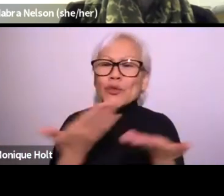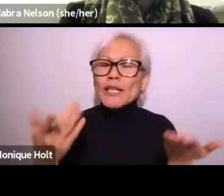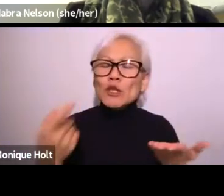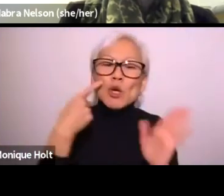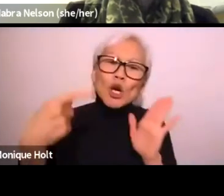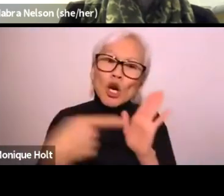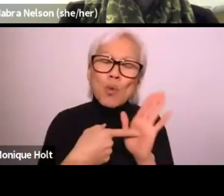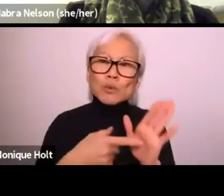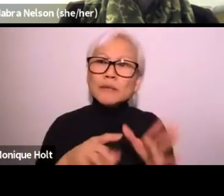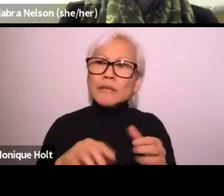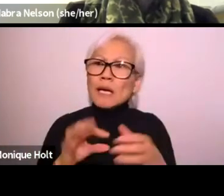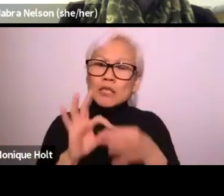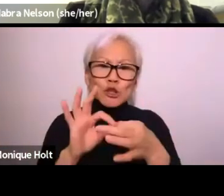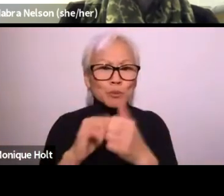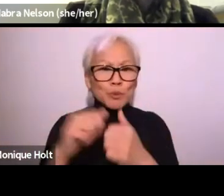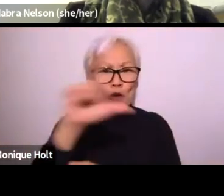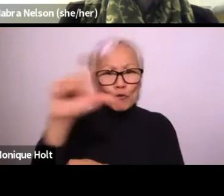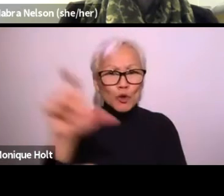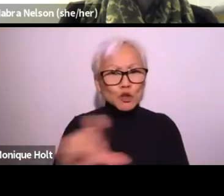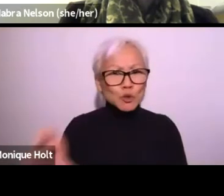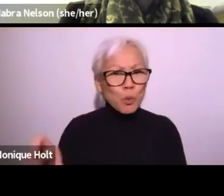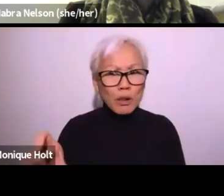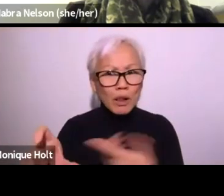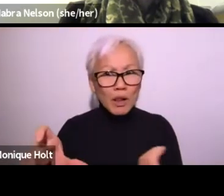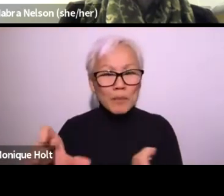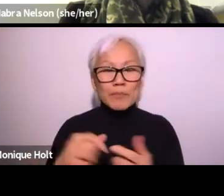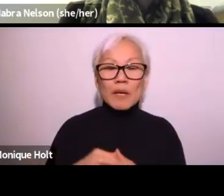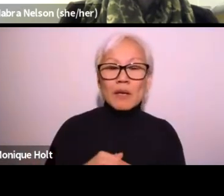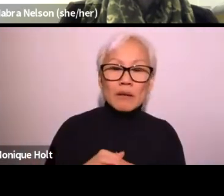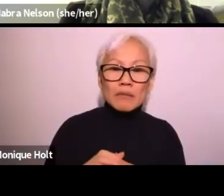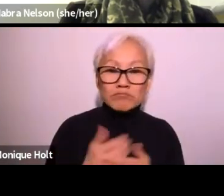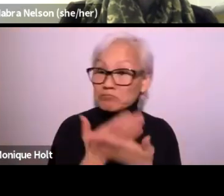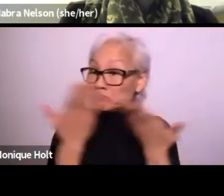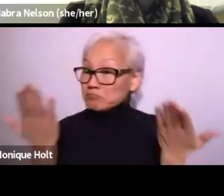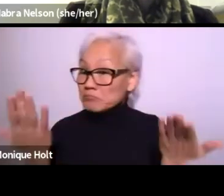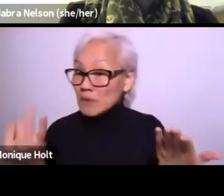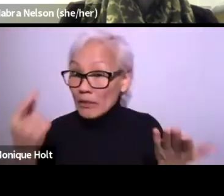I'm curious what other things you noticed as far as virtual.